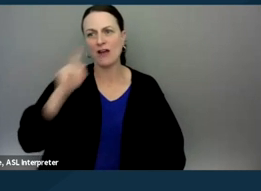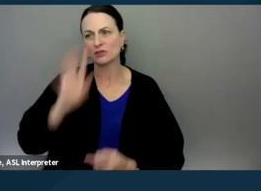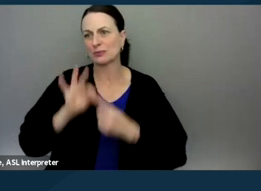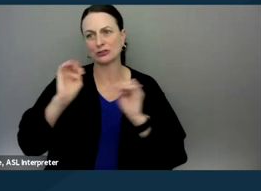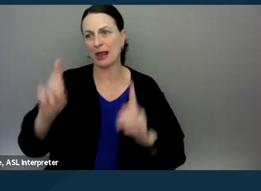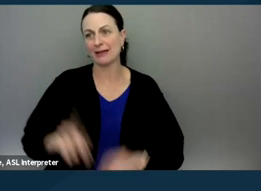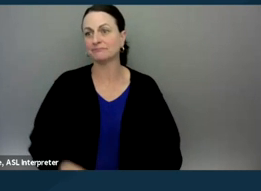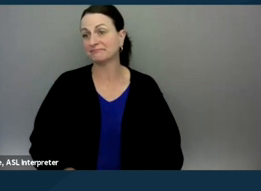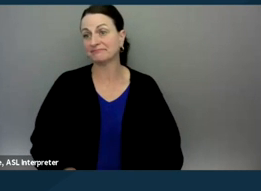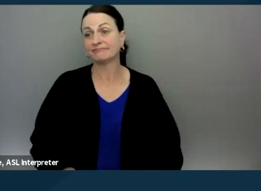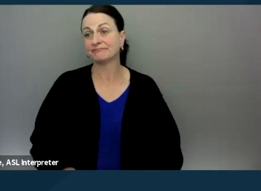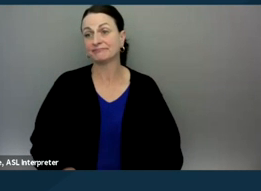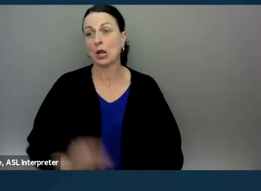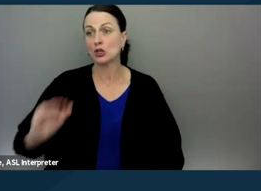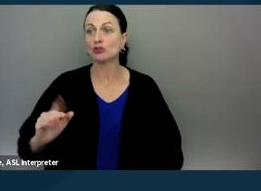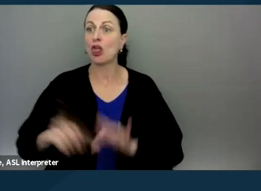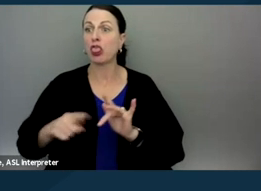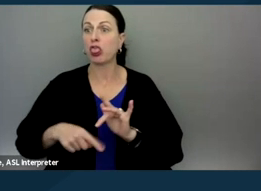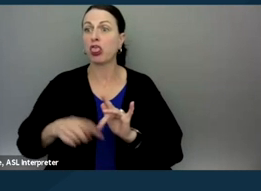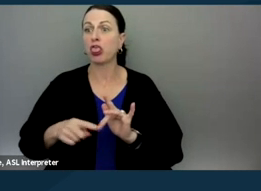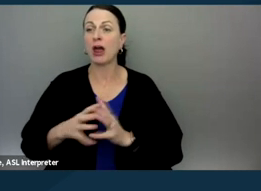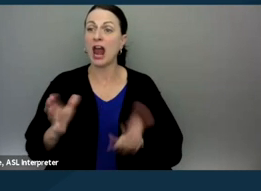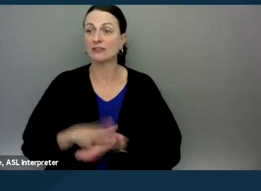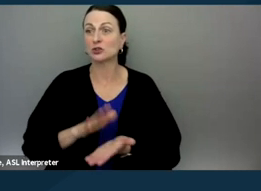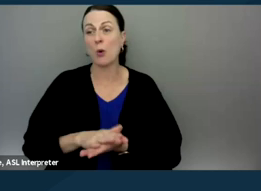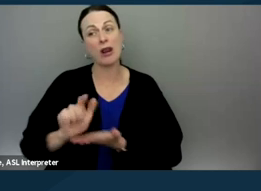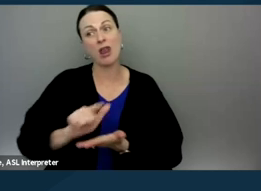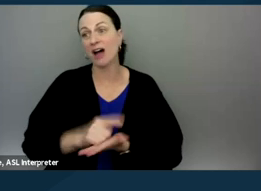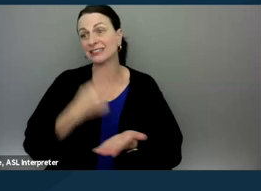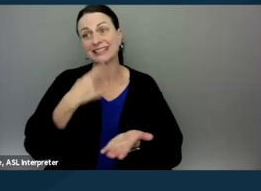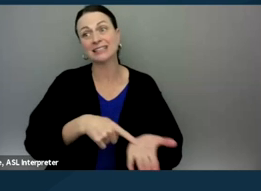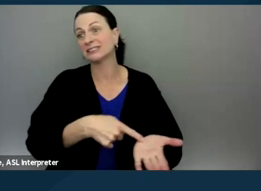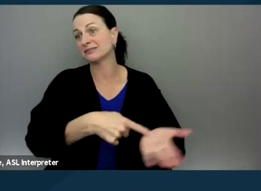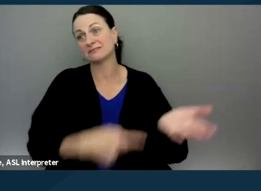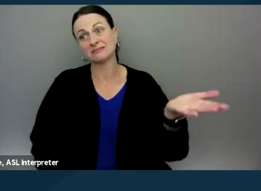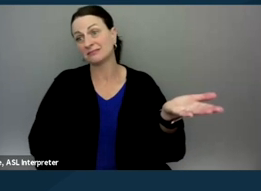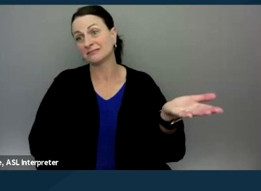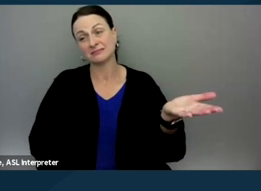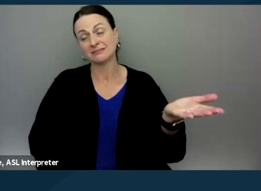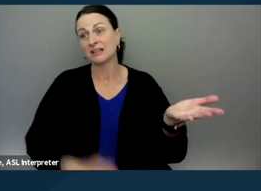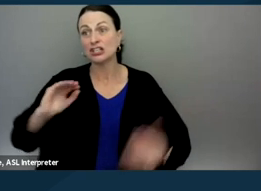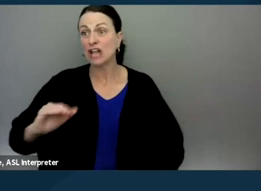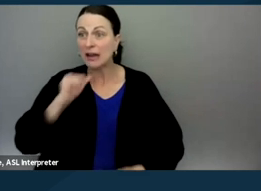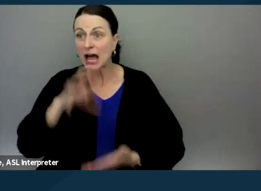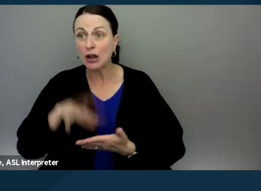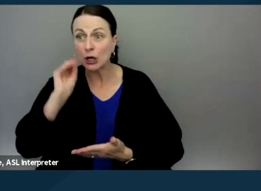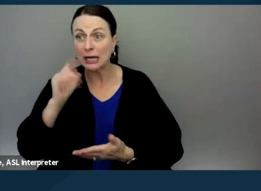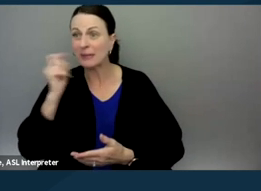because your child has missed a lot of school. And that's, you know, the law clearly says that, you know, if you think the child isn't learning because they haven't been coming,